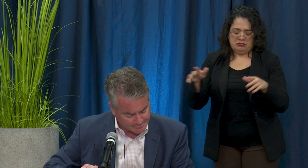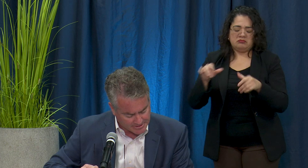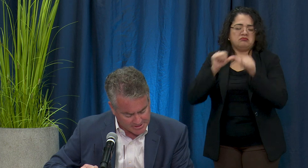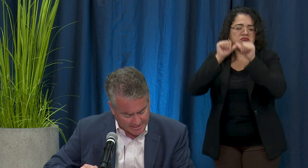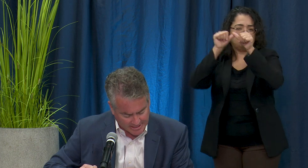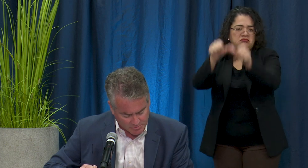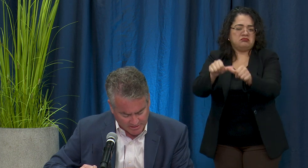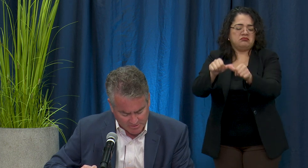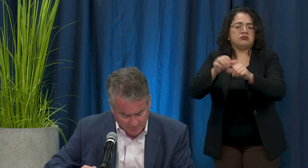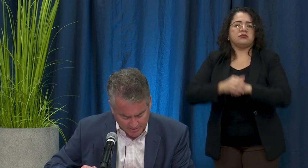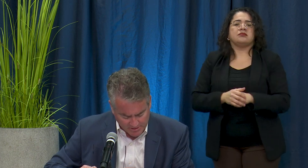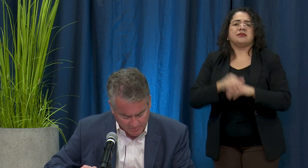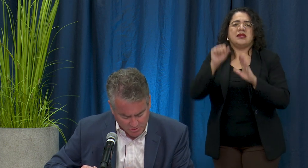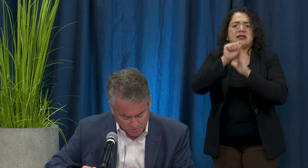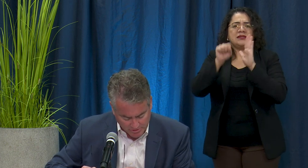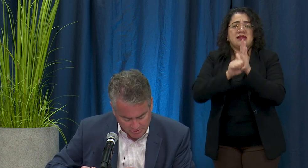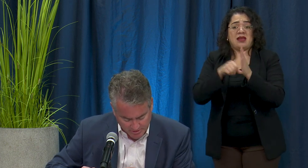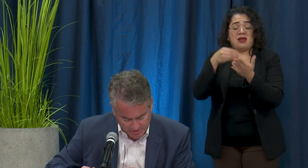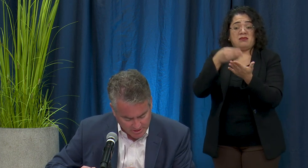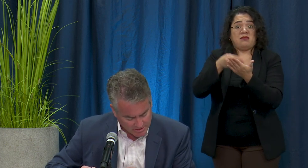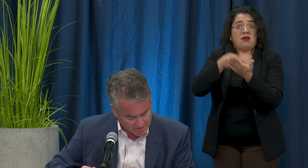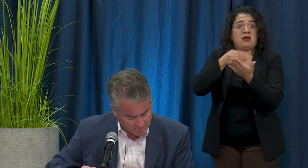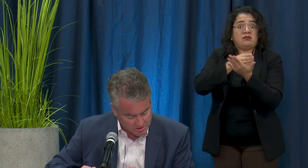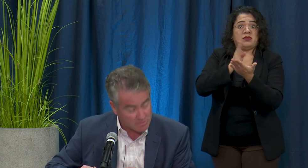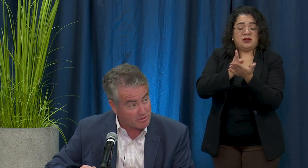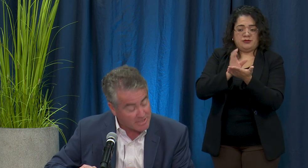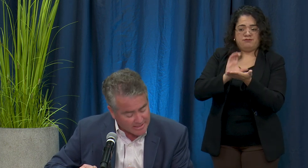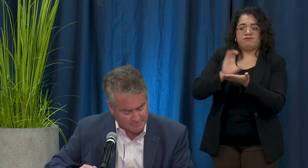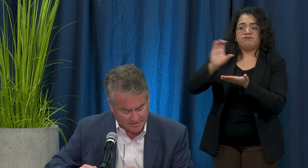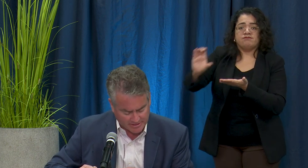The state has released funds for school districts to purchase protective gear,